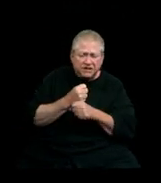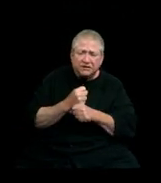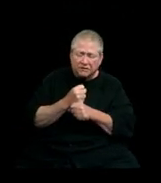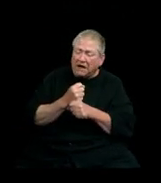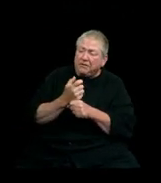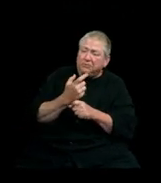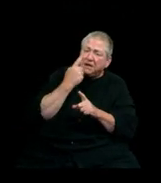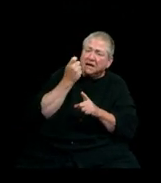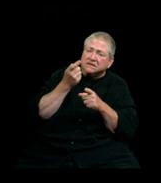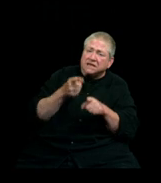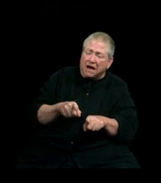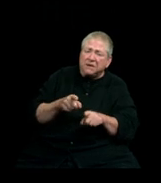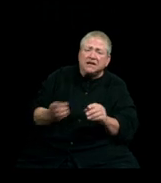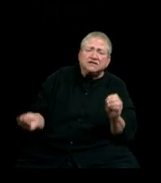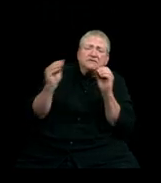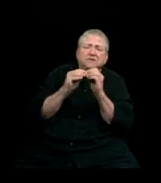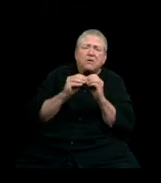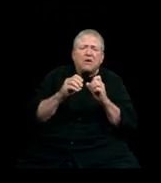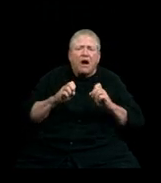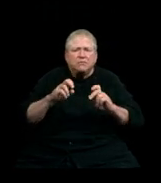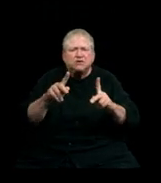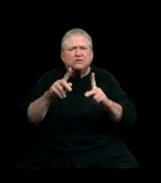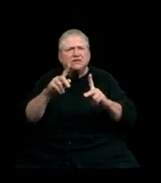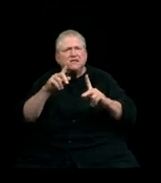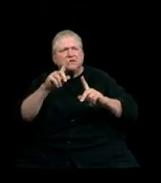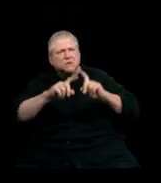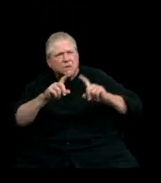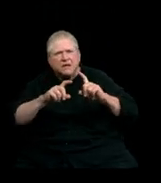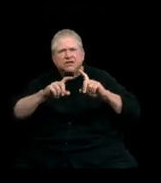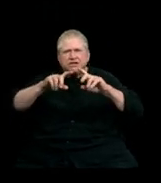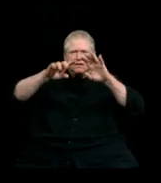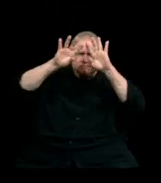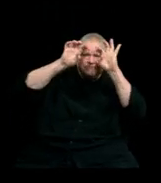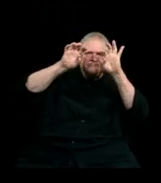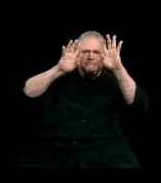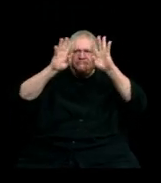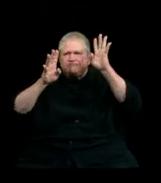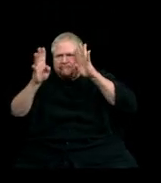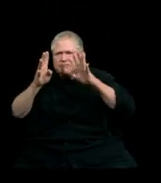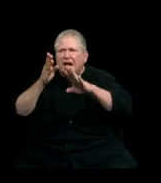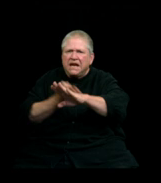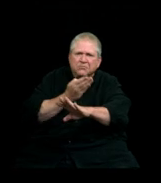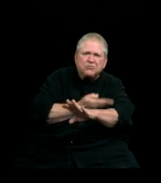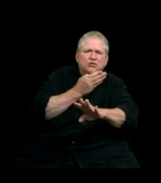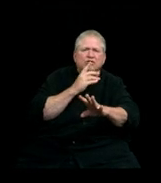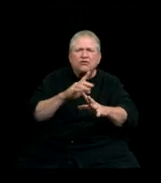there are extraordinary opportunities to question, innovate, and improve on systems and institutional structures